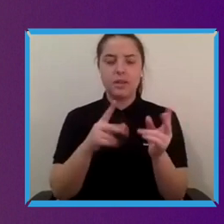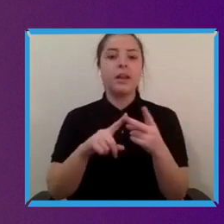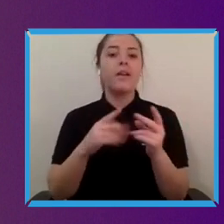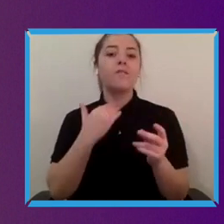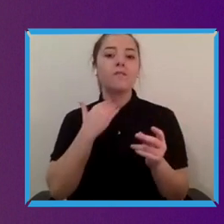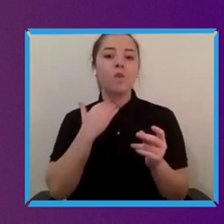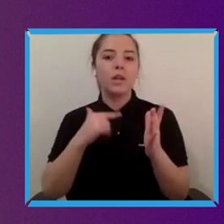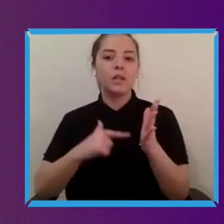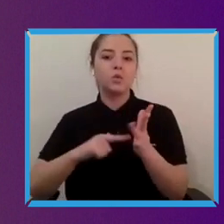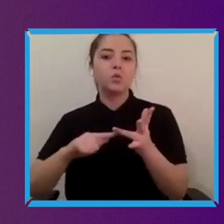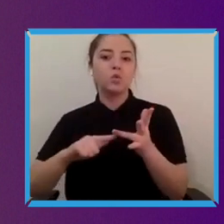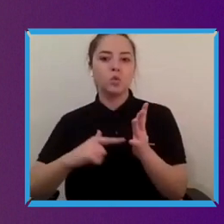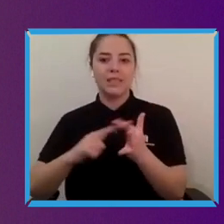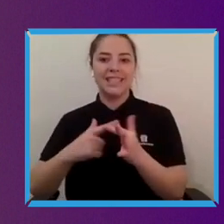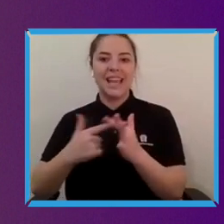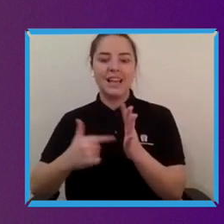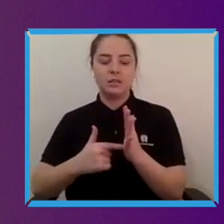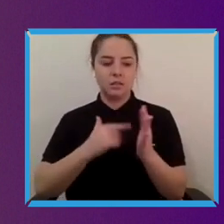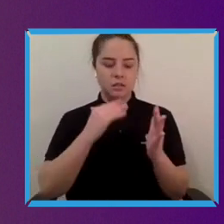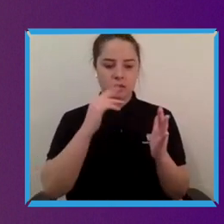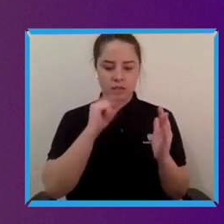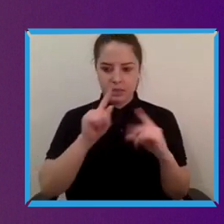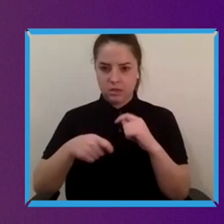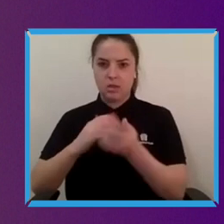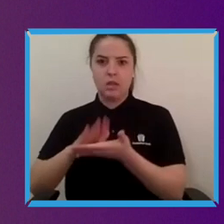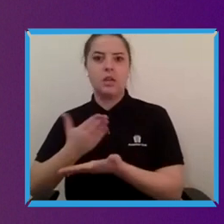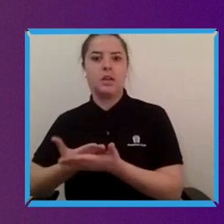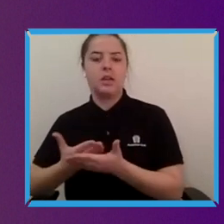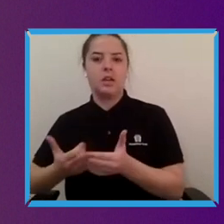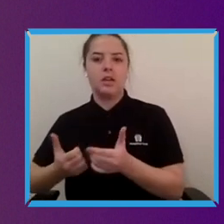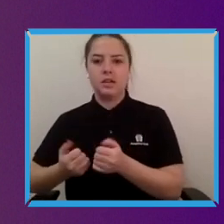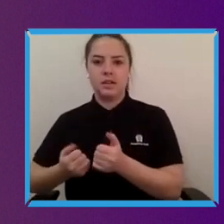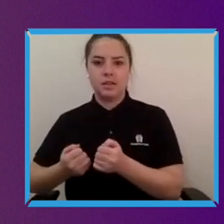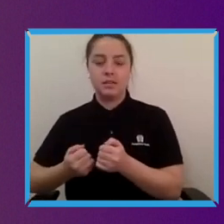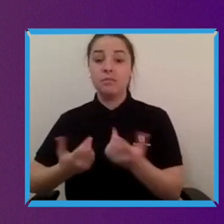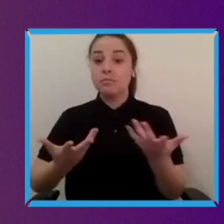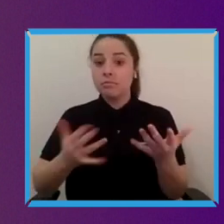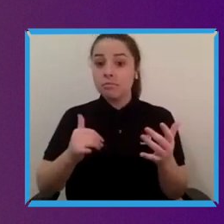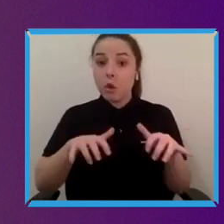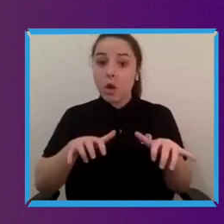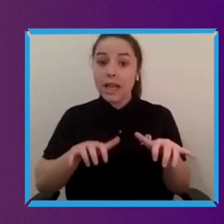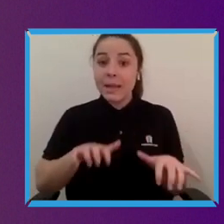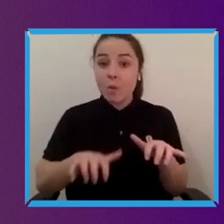even our keyboards that that many of us have typed on tonight.